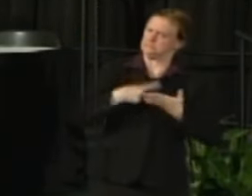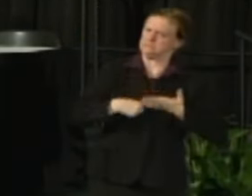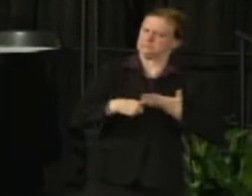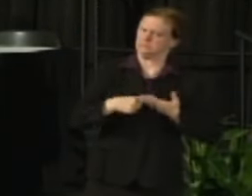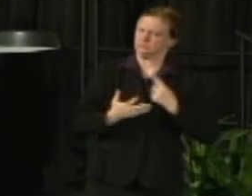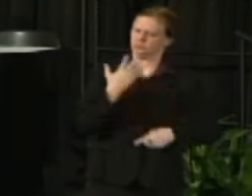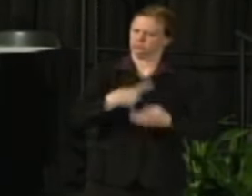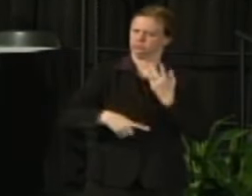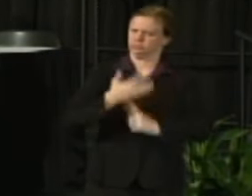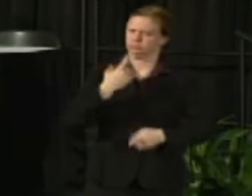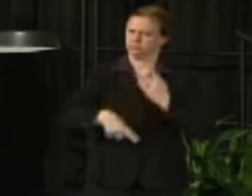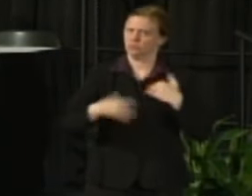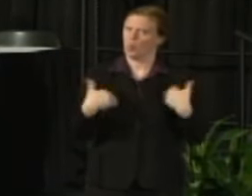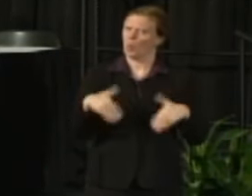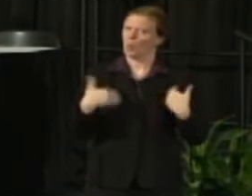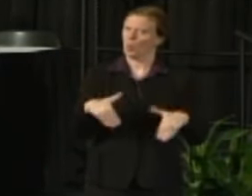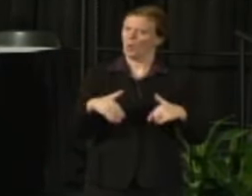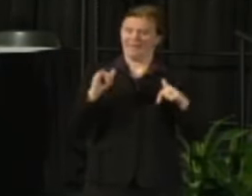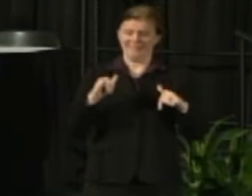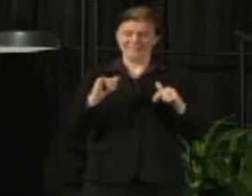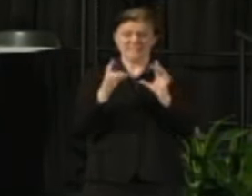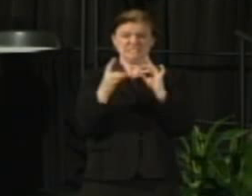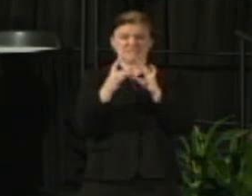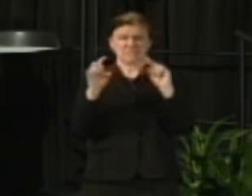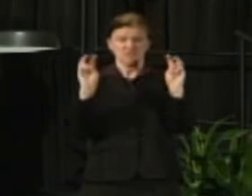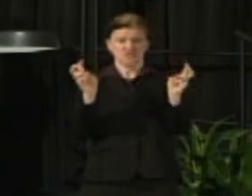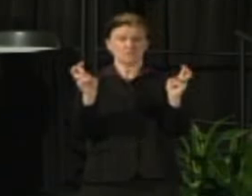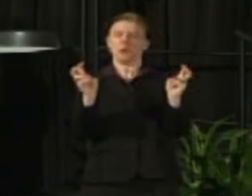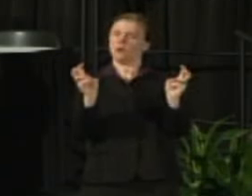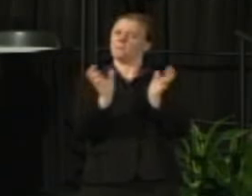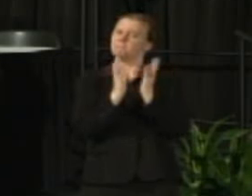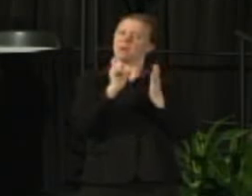When you have a story that comes out-- many of these articles that are between a thousand